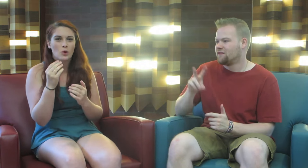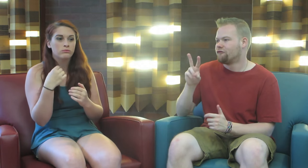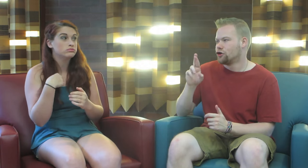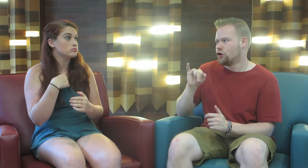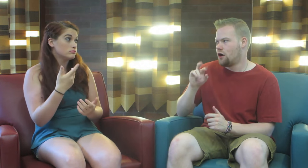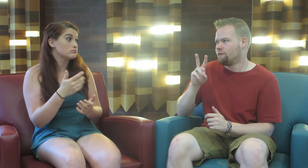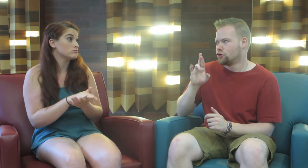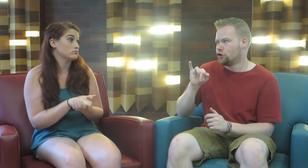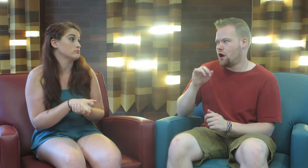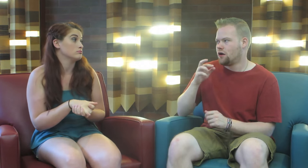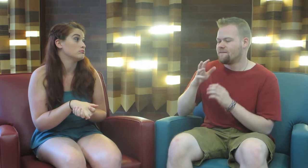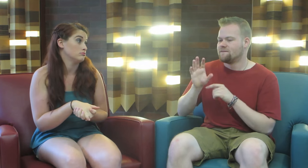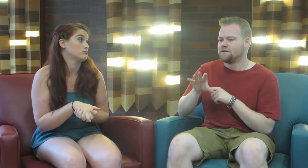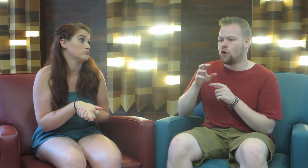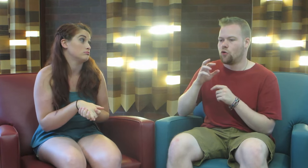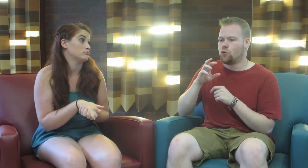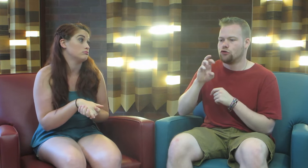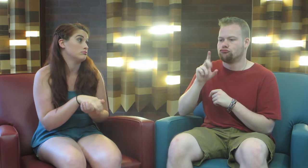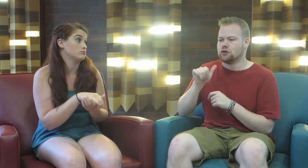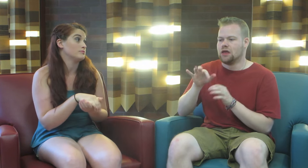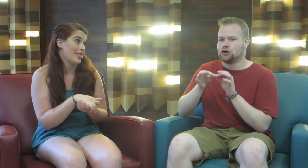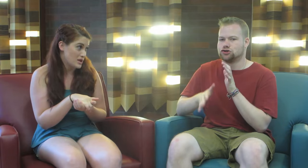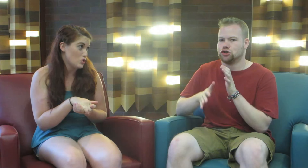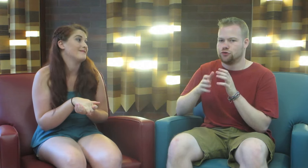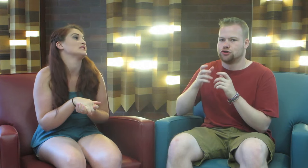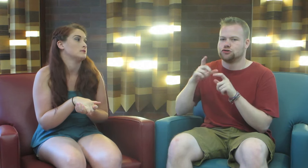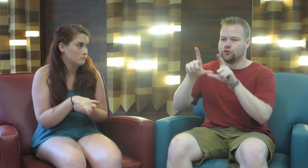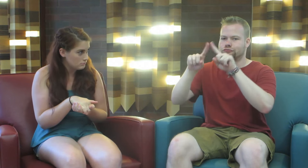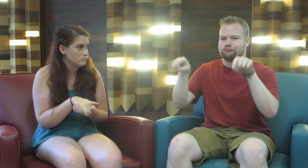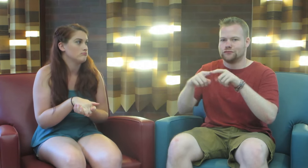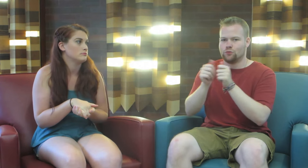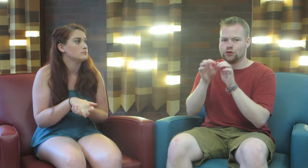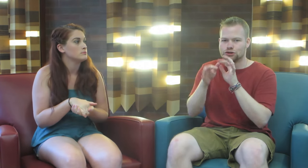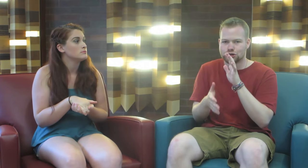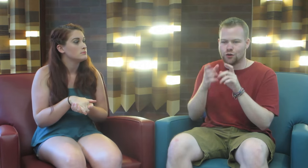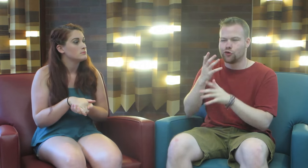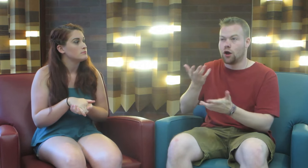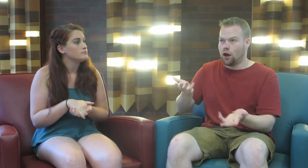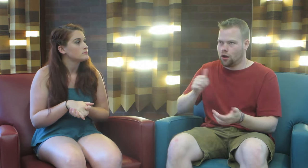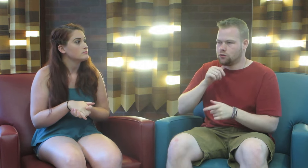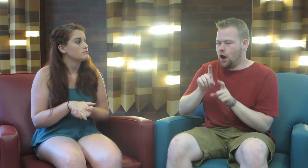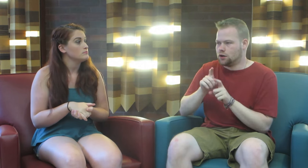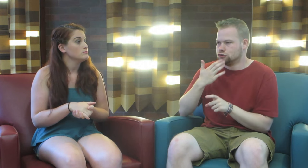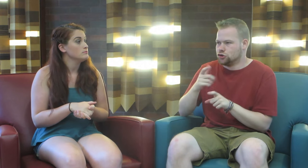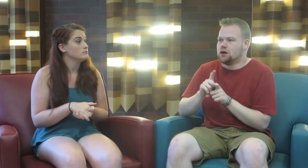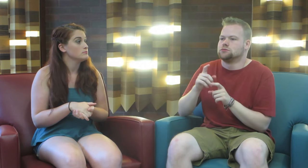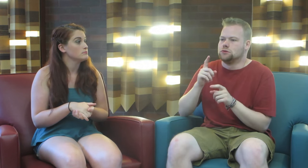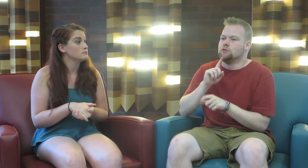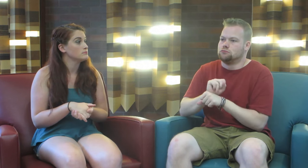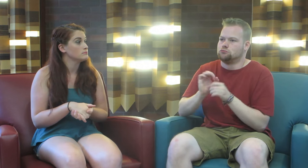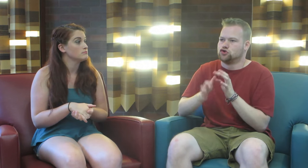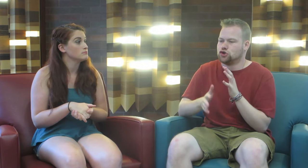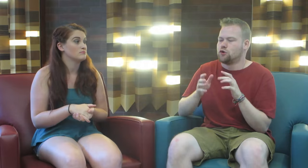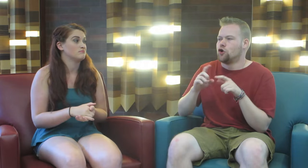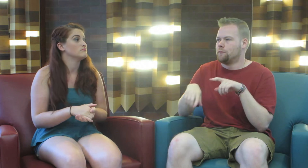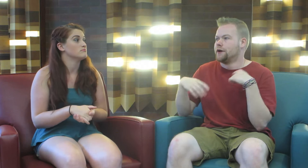R: VRI, Video Relay Interpreter. A screen with an interpreter, not as good as an actual interpreter but…